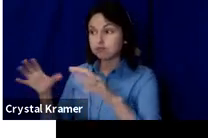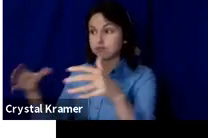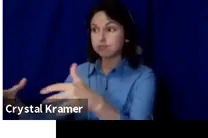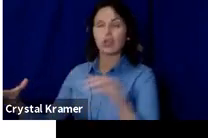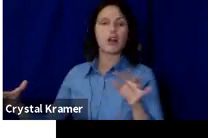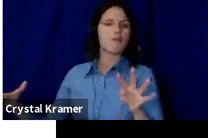people.